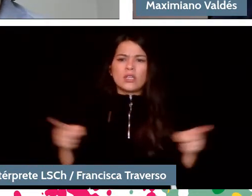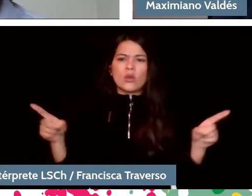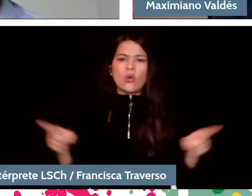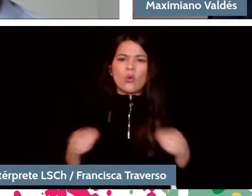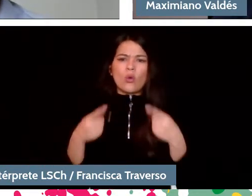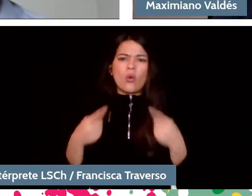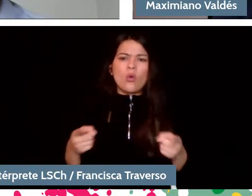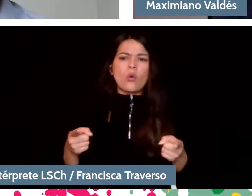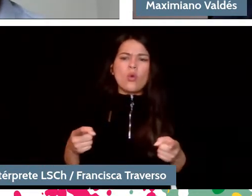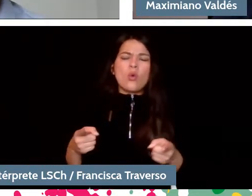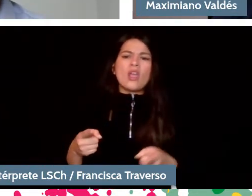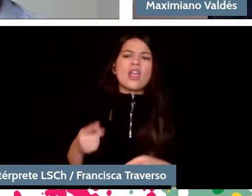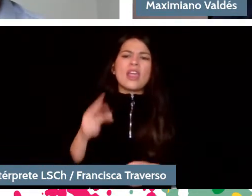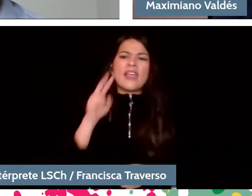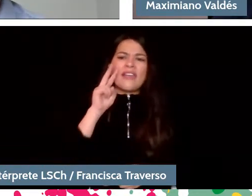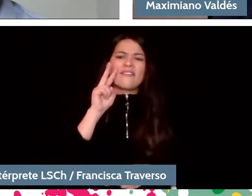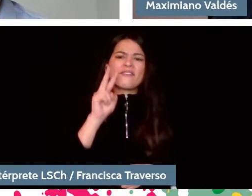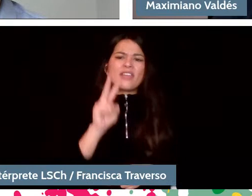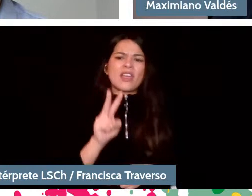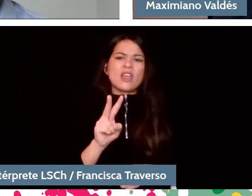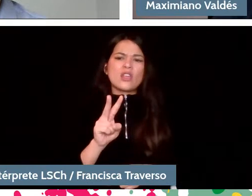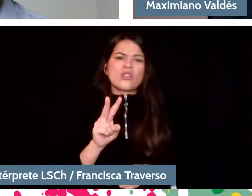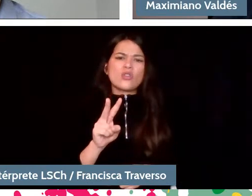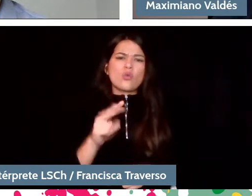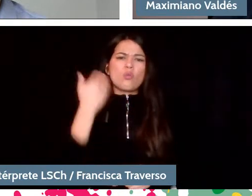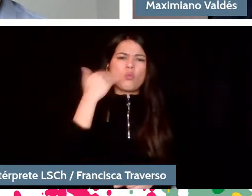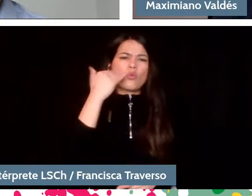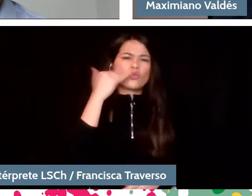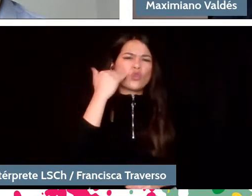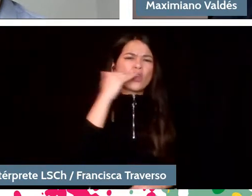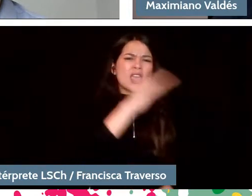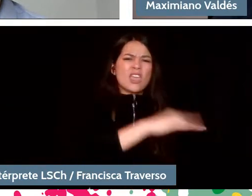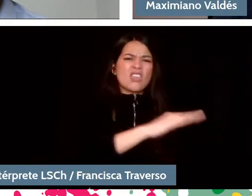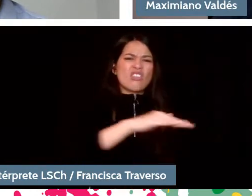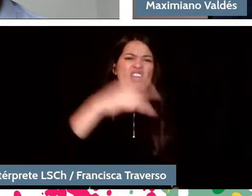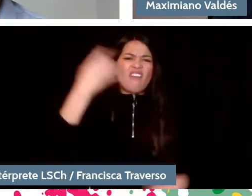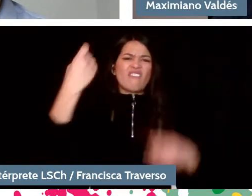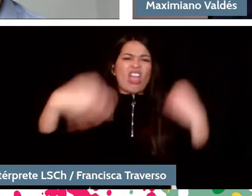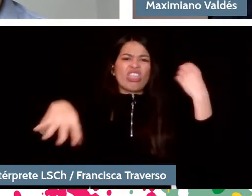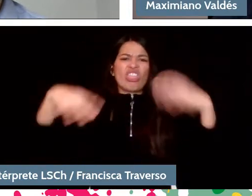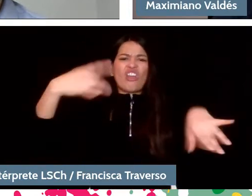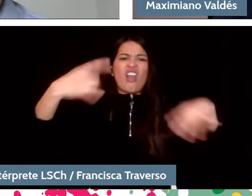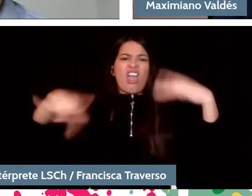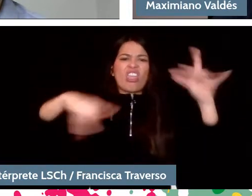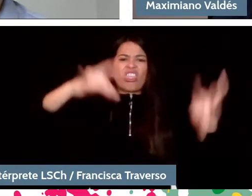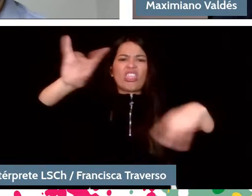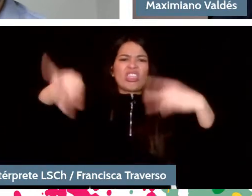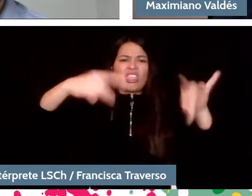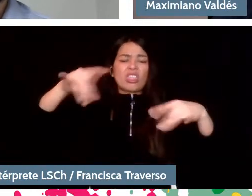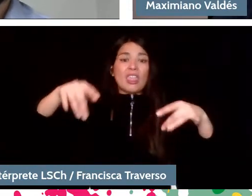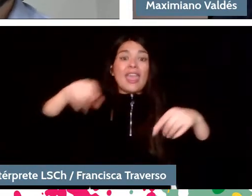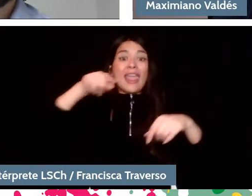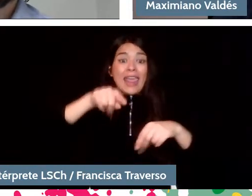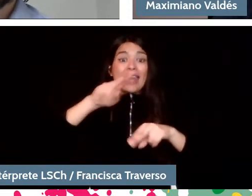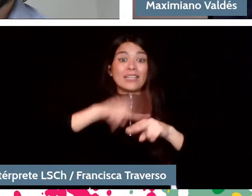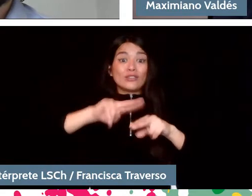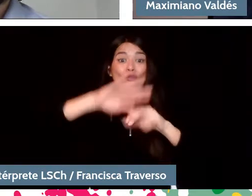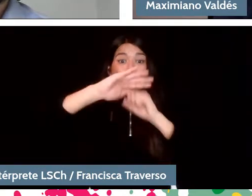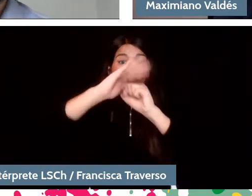and seeing so many abandoned children and so many talented children, he decided to set up a small foundation and get instruments and put them to play.